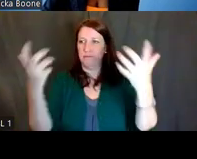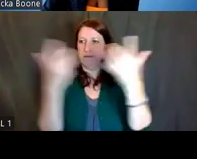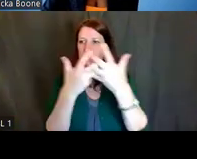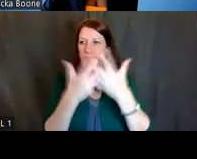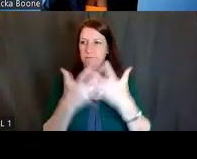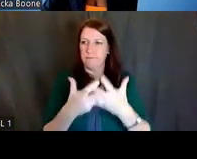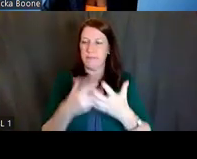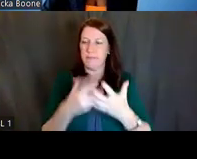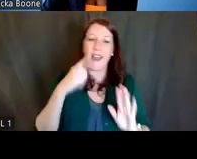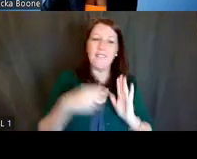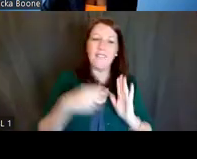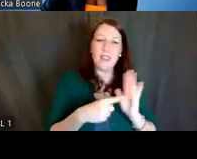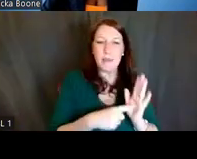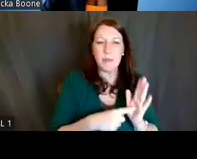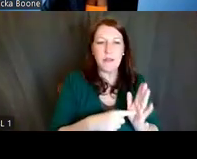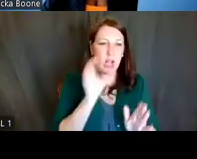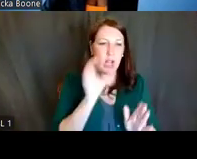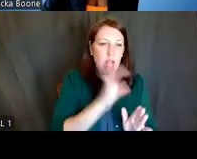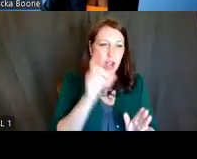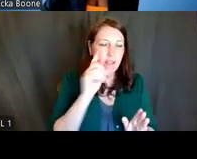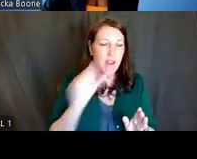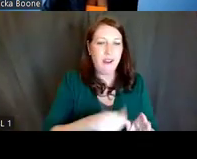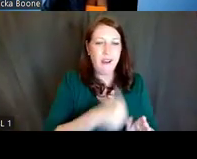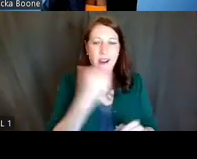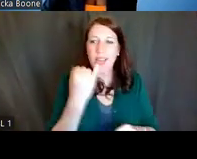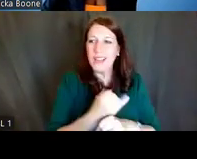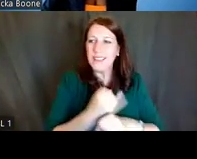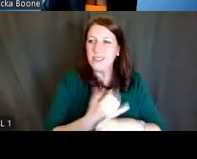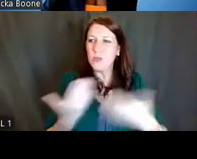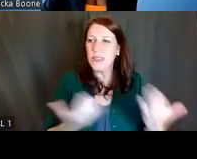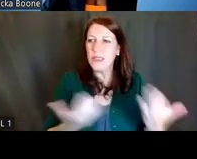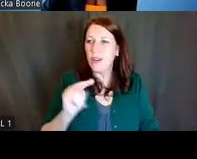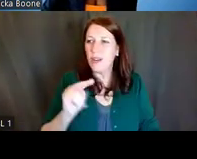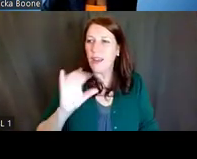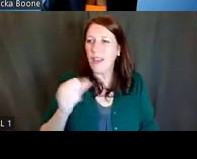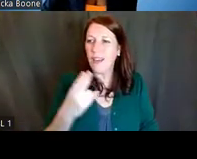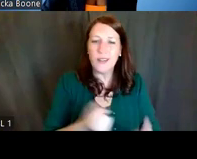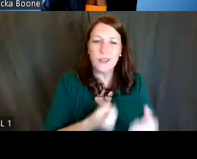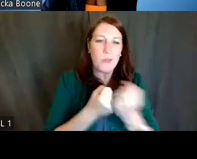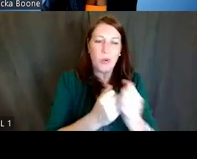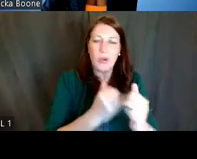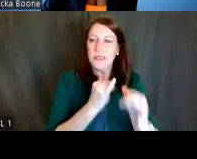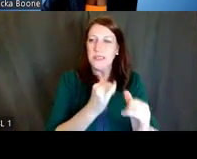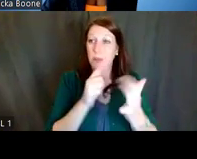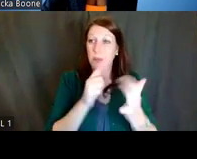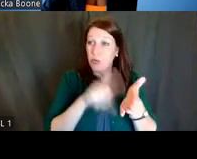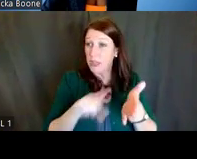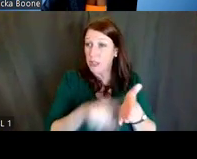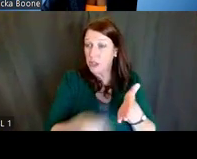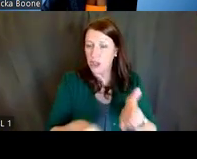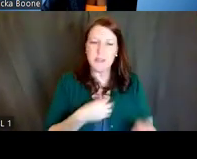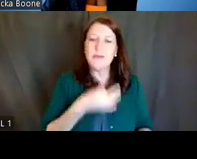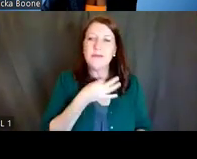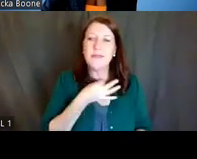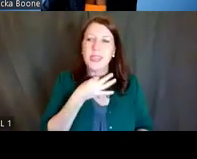you can find out what other institutes here at NIH support similar types of research that you're currently performing,